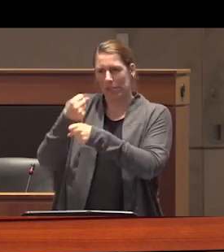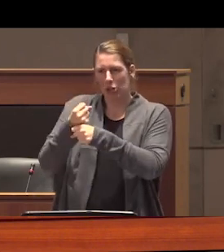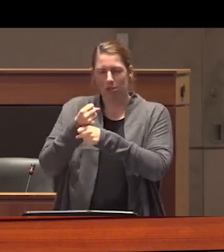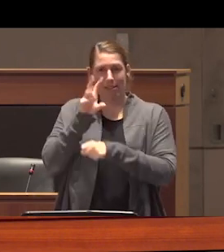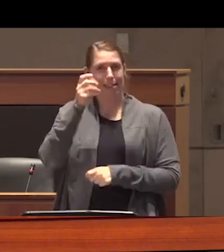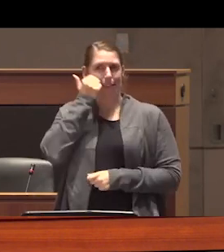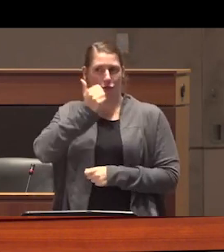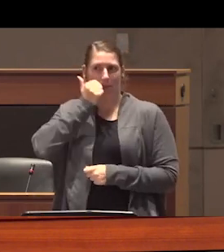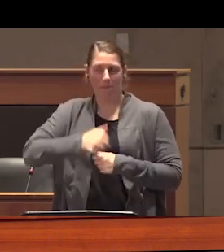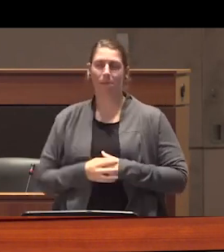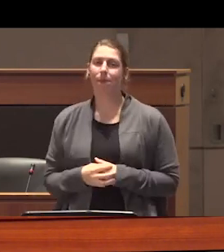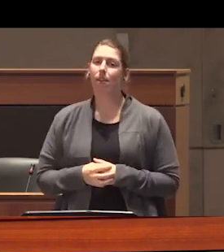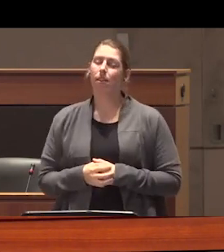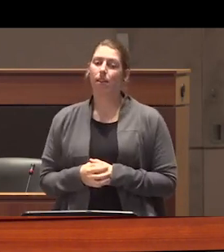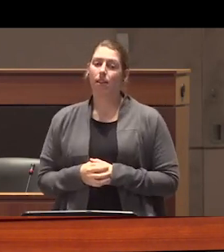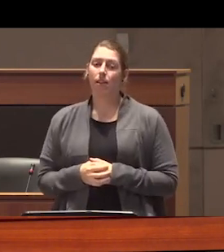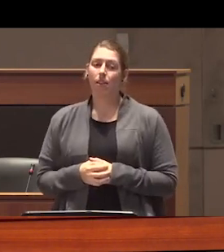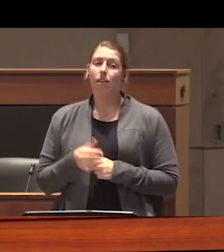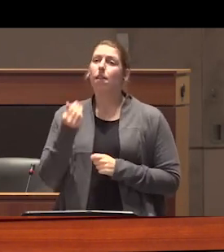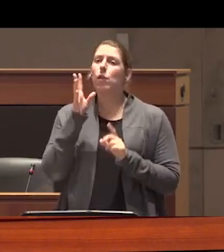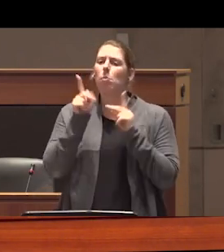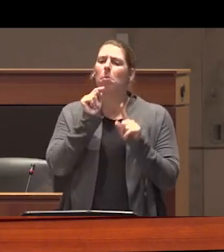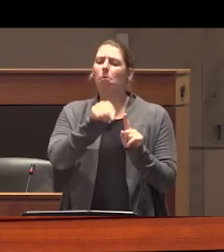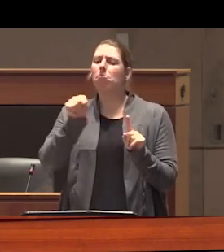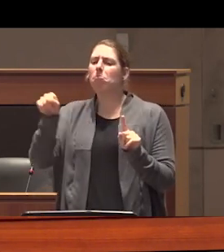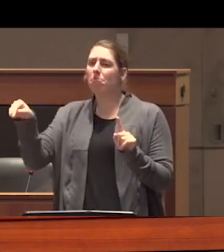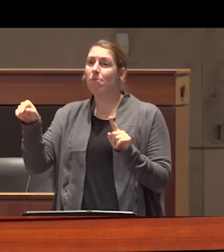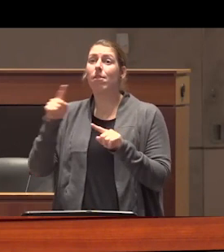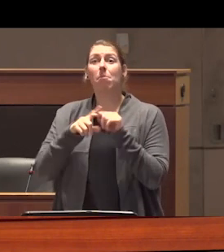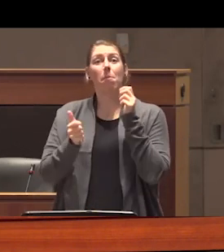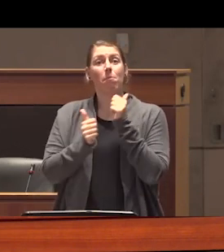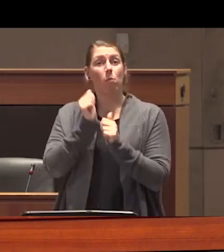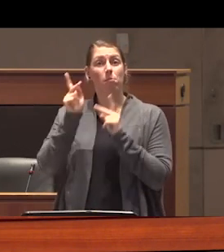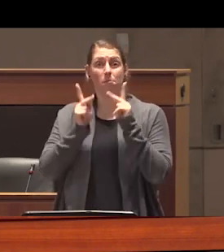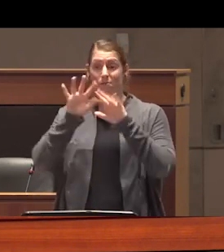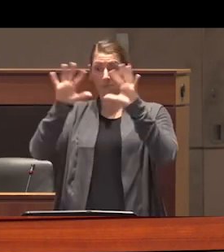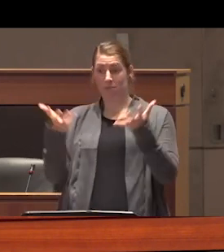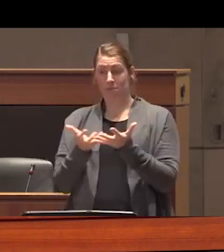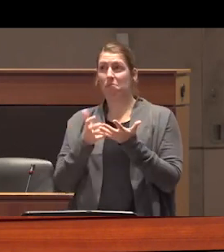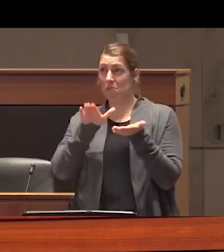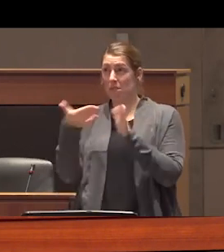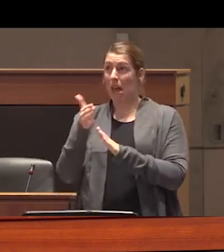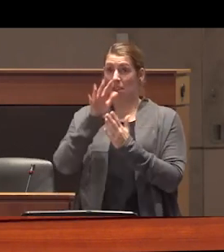exception of a few very vocal outliers most people can look at the deaths depicted in these graphs